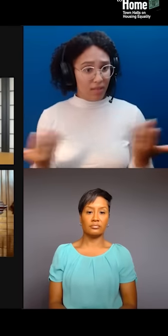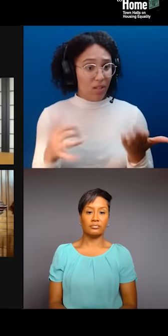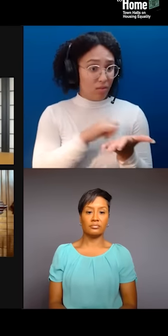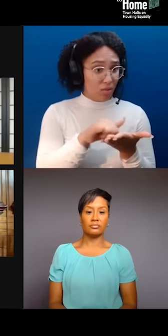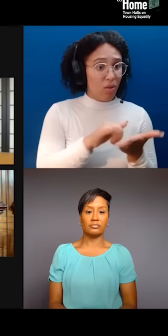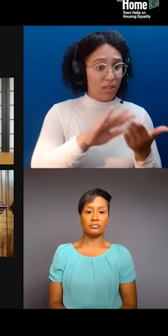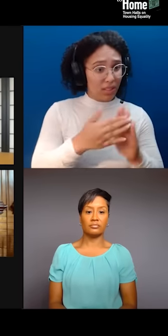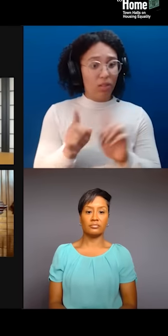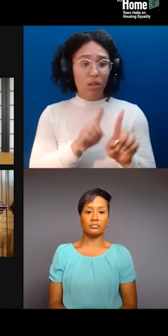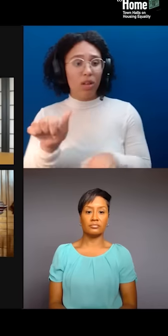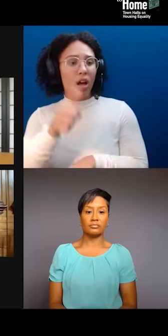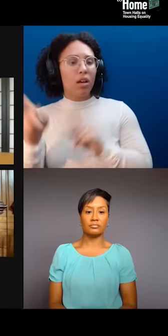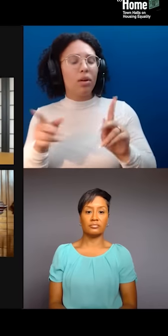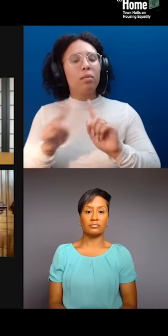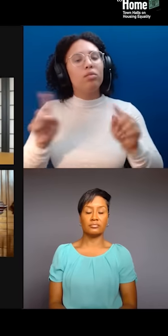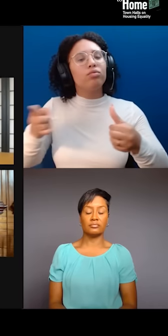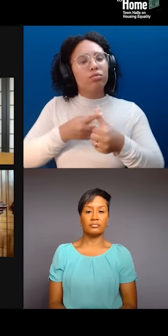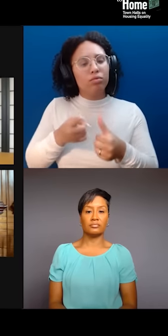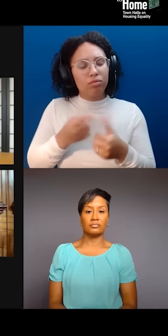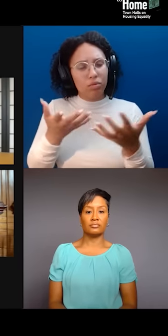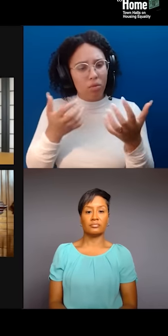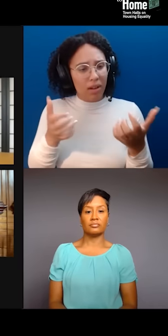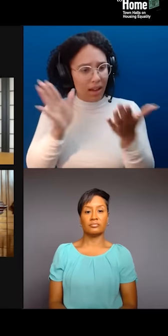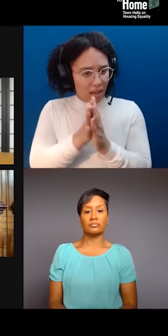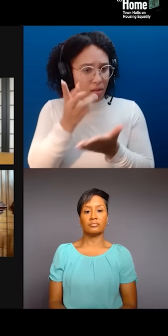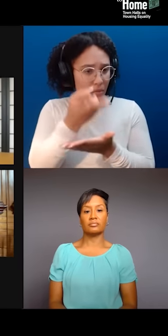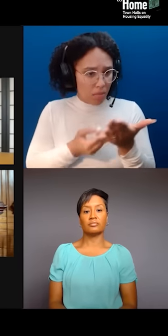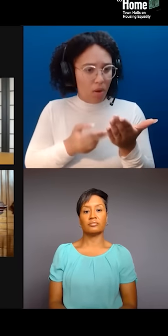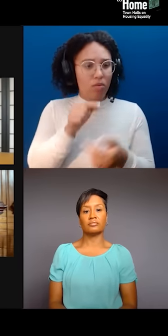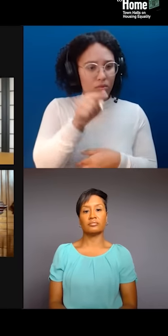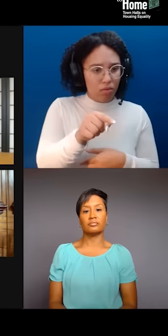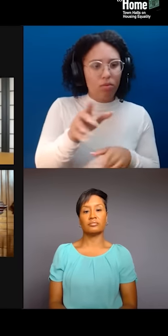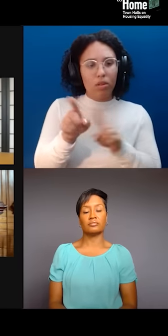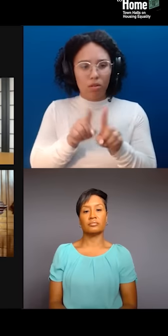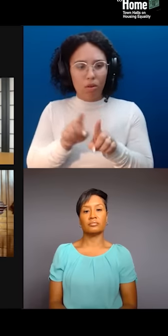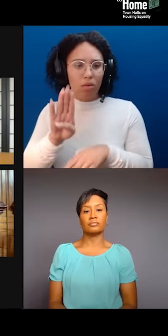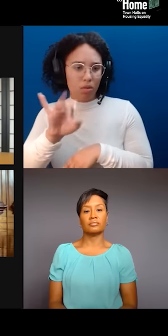from your work as educators and organizers and artists, what do you see as the relationship